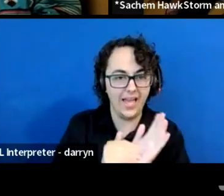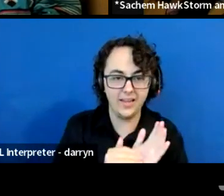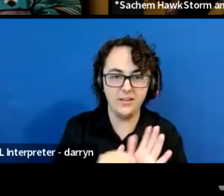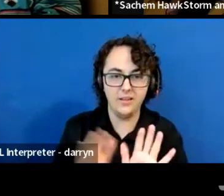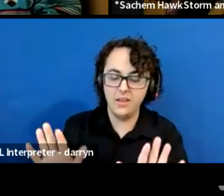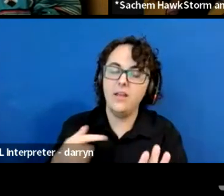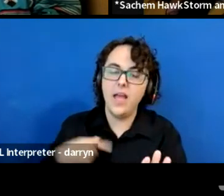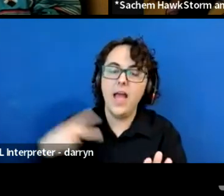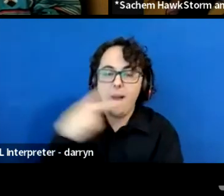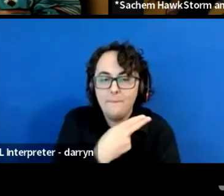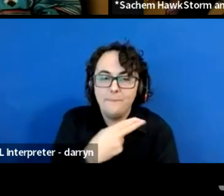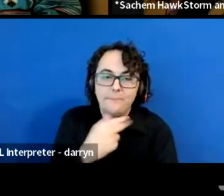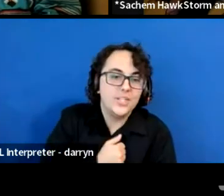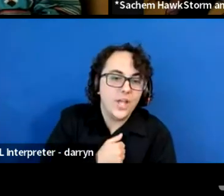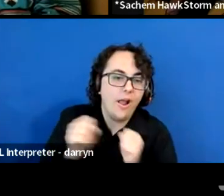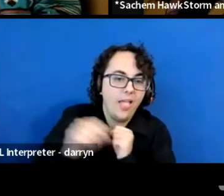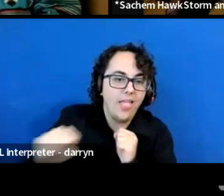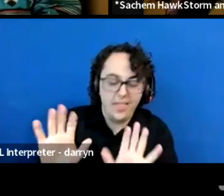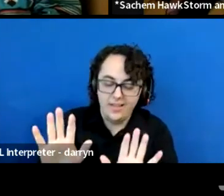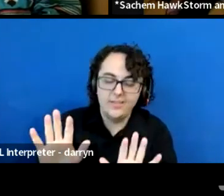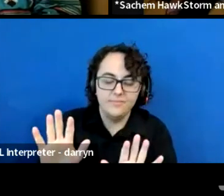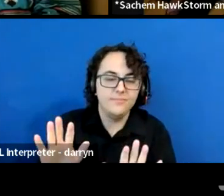but we'll talk more later, thanks.